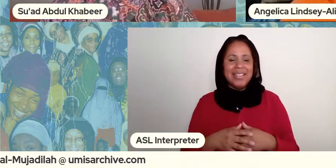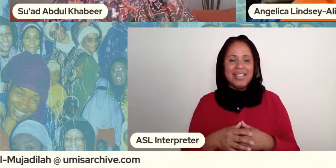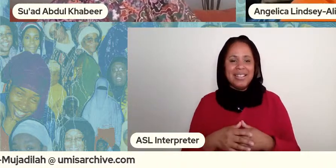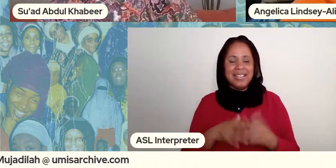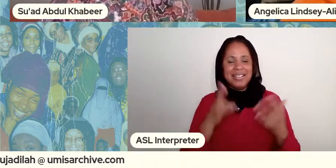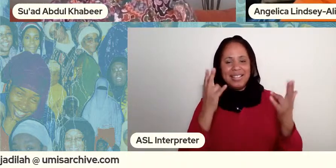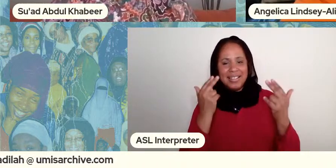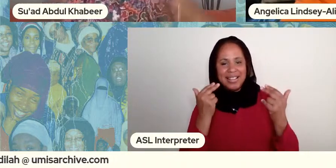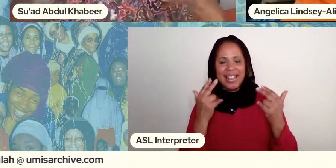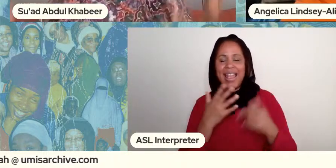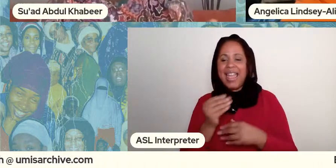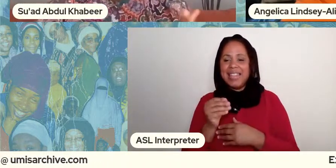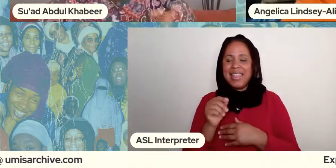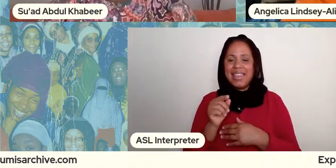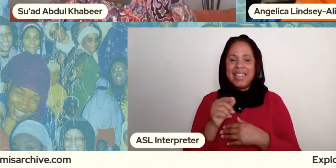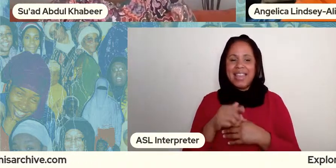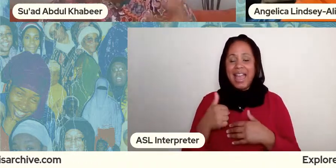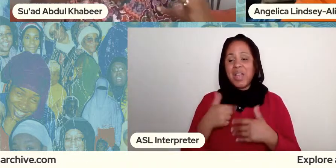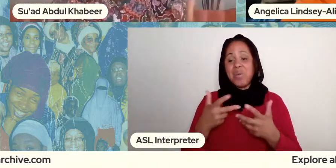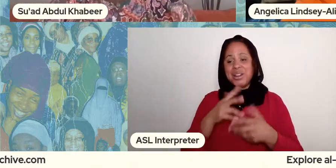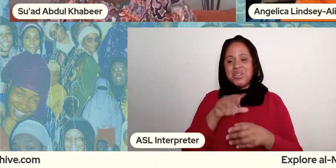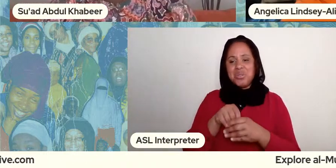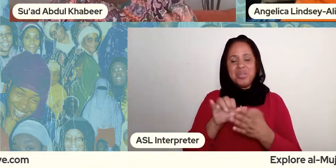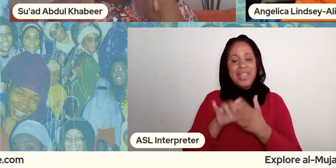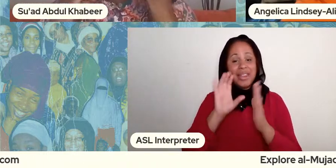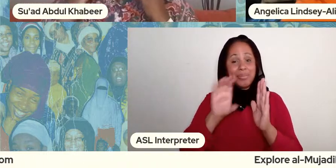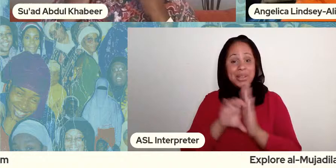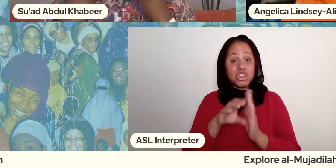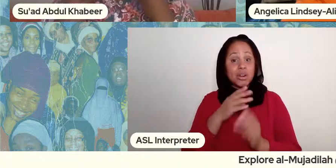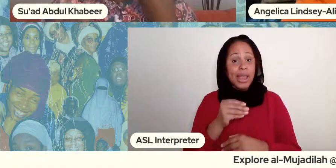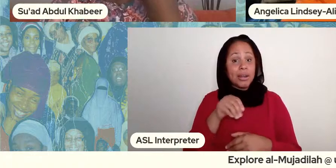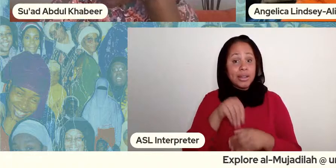they have this so i wanted to include that and in the love collection there are different kinds of